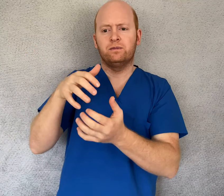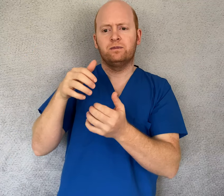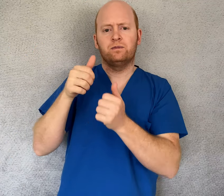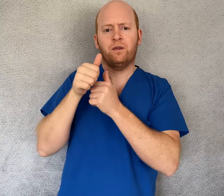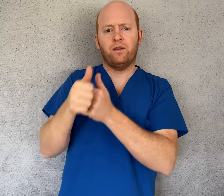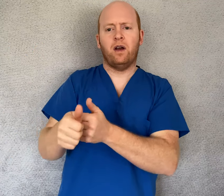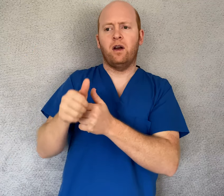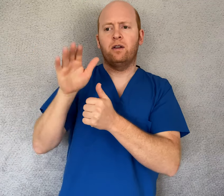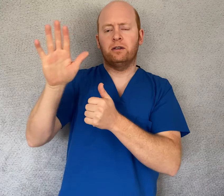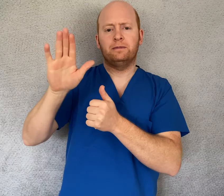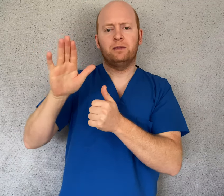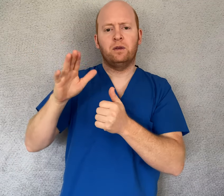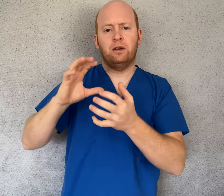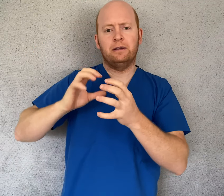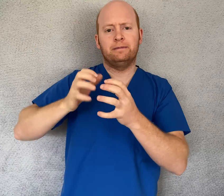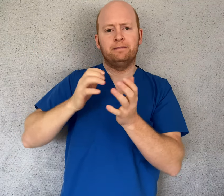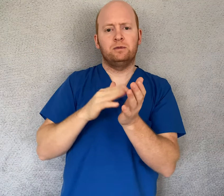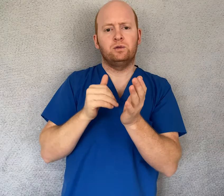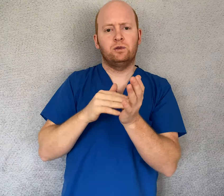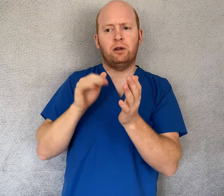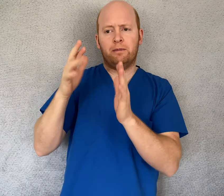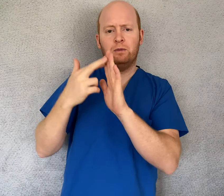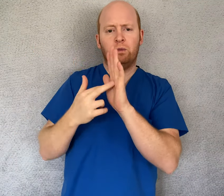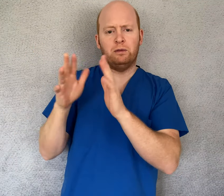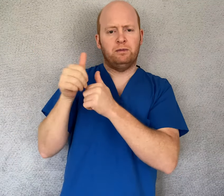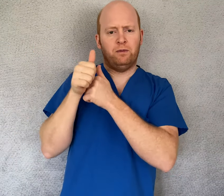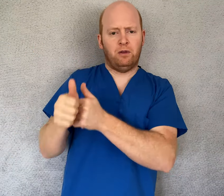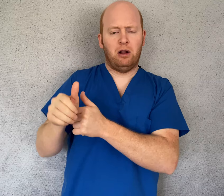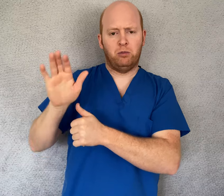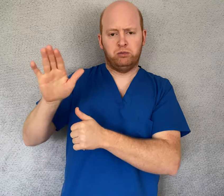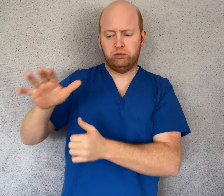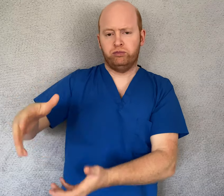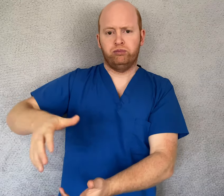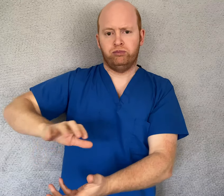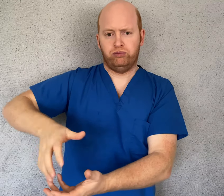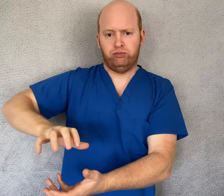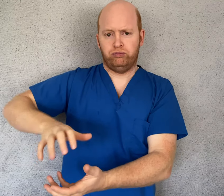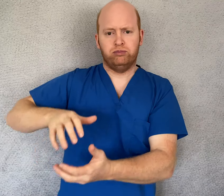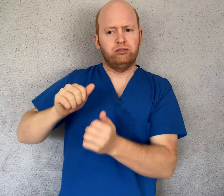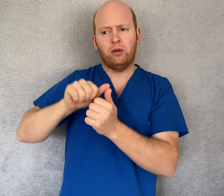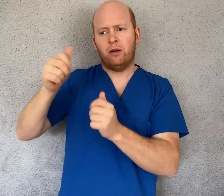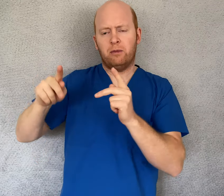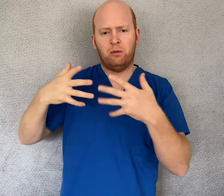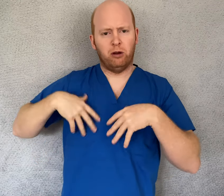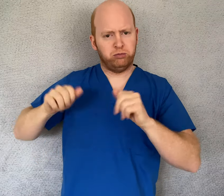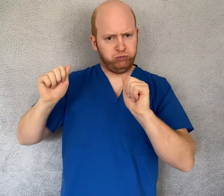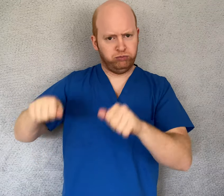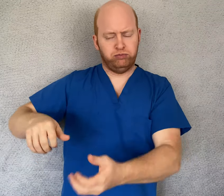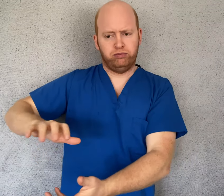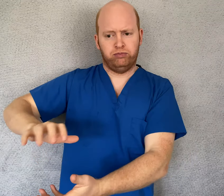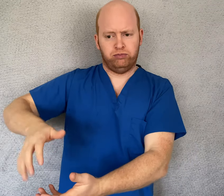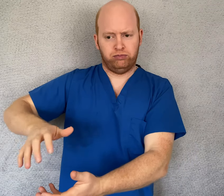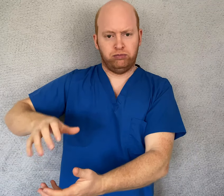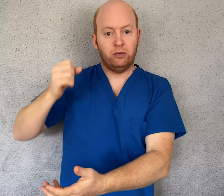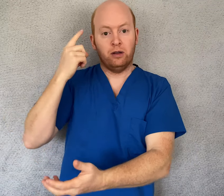and put the clothes in the washer and follow your launder soap instructions.